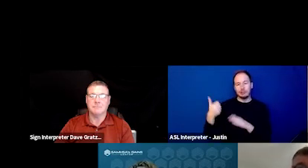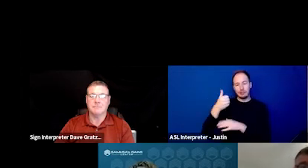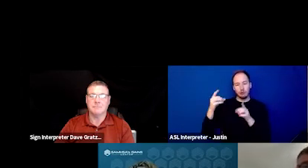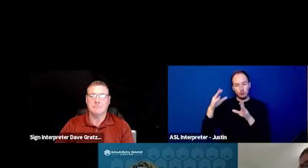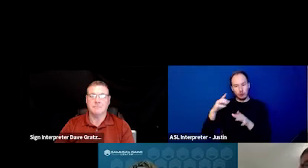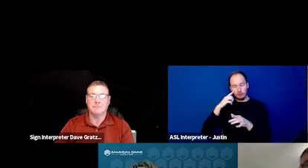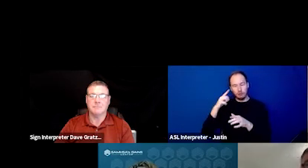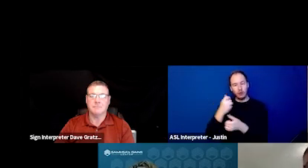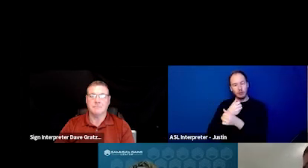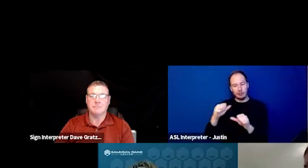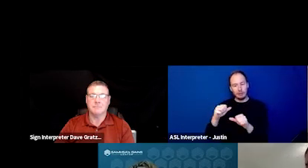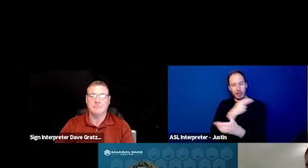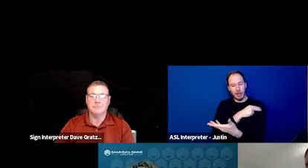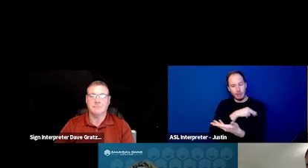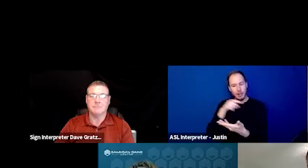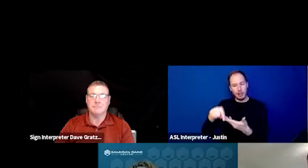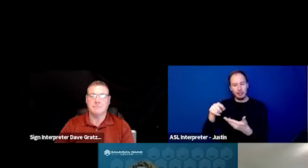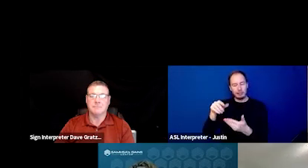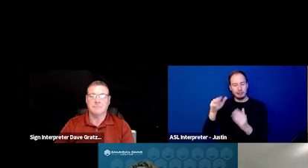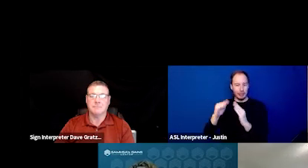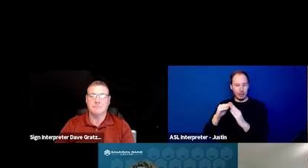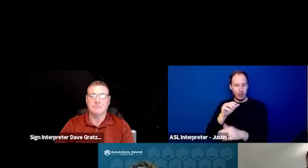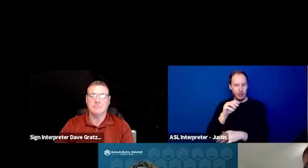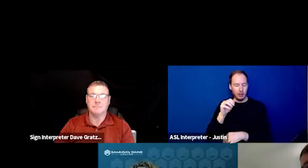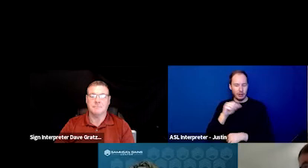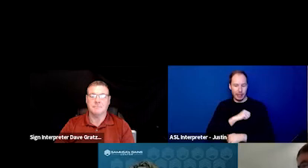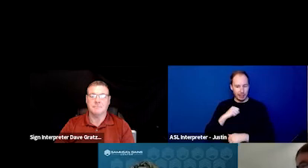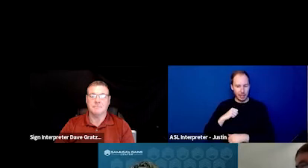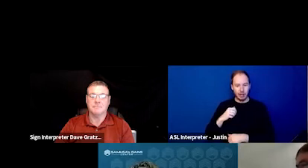hospital in downtown Atlanta. And for about 10 years, I feel like my career